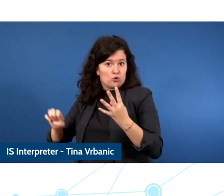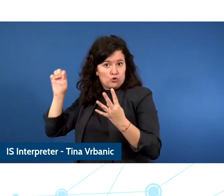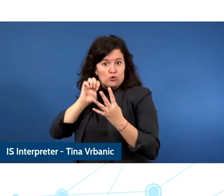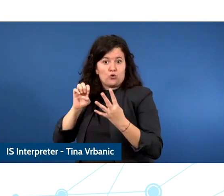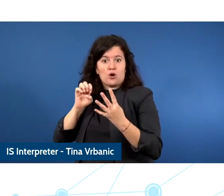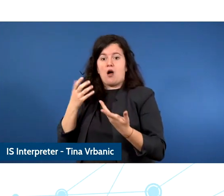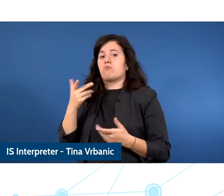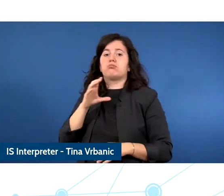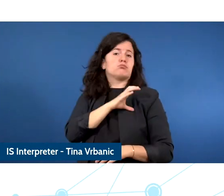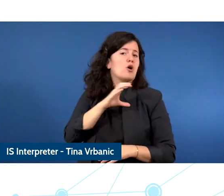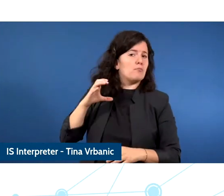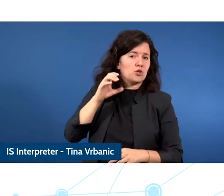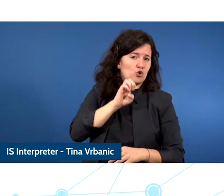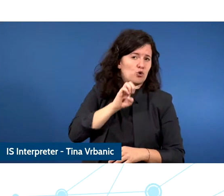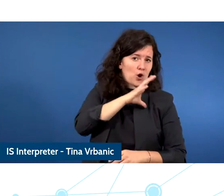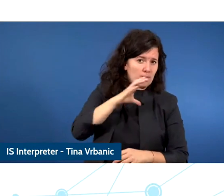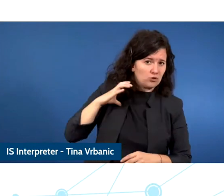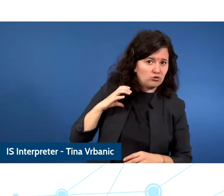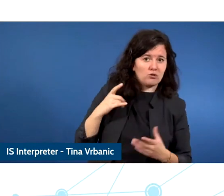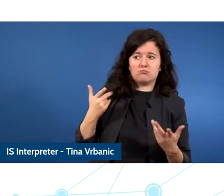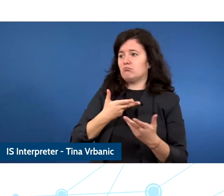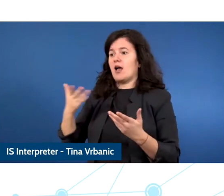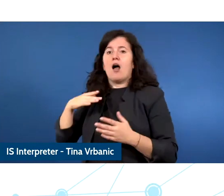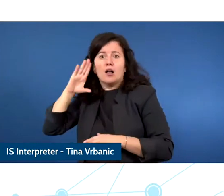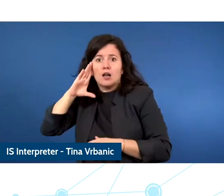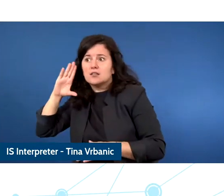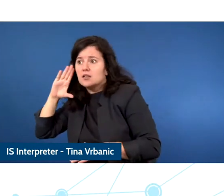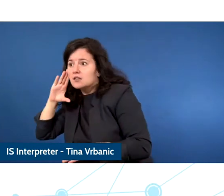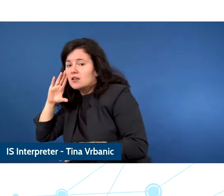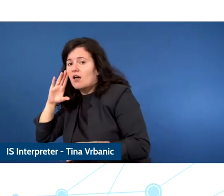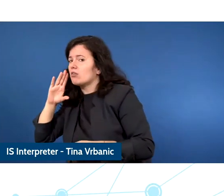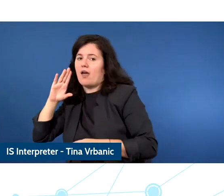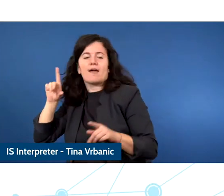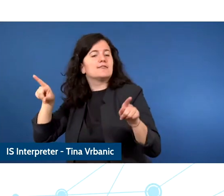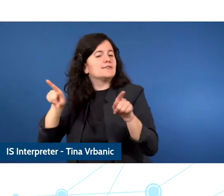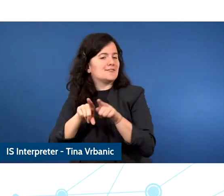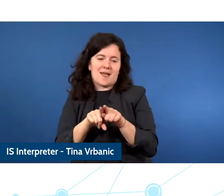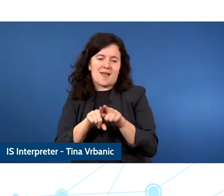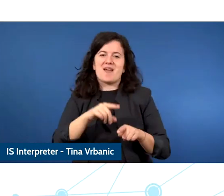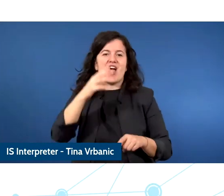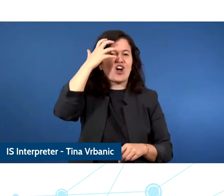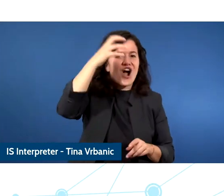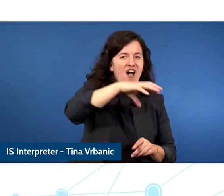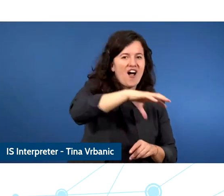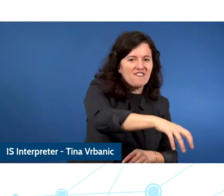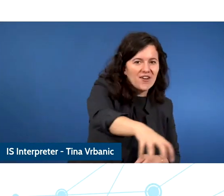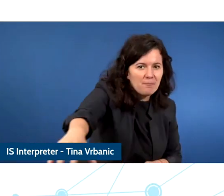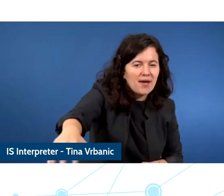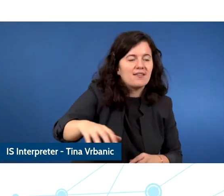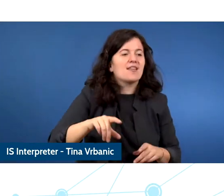by Member States by industry, by the educational sector, by parents.